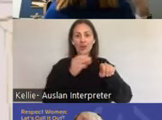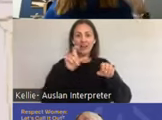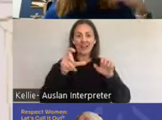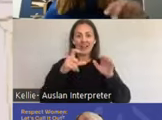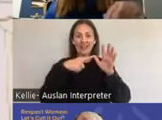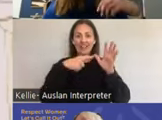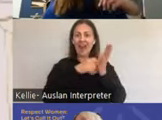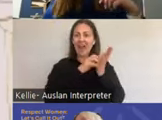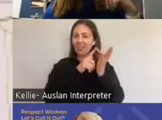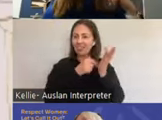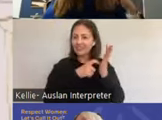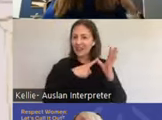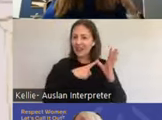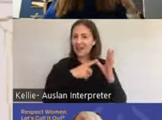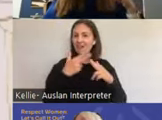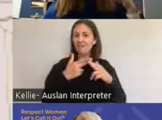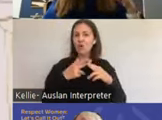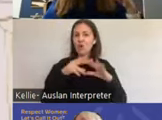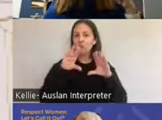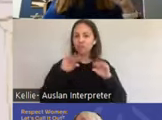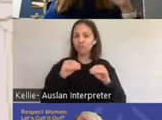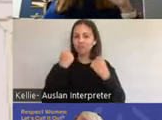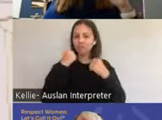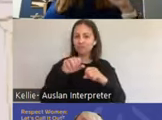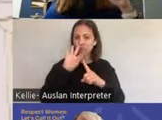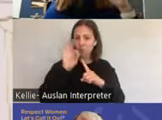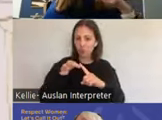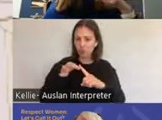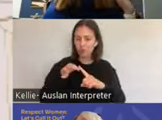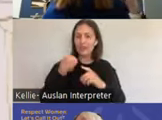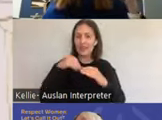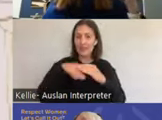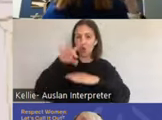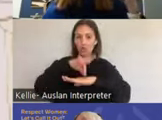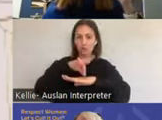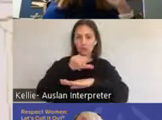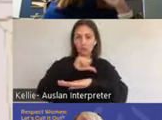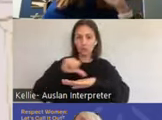This really important information to know because it doesn't mean consent. So,